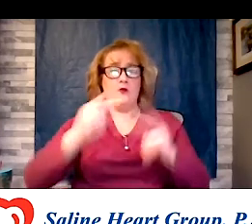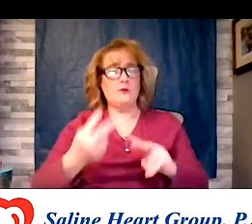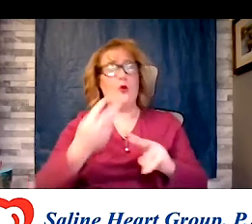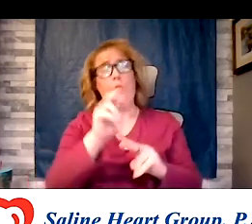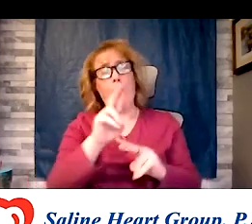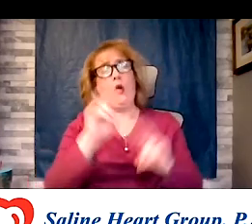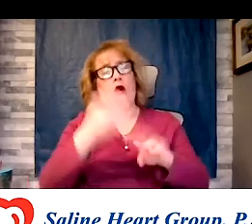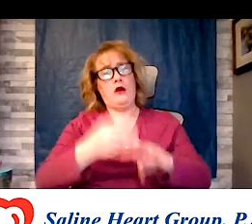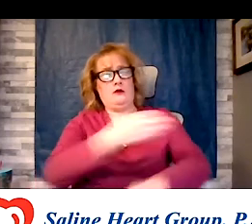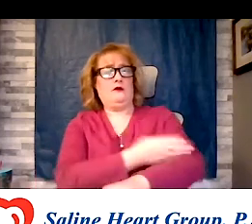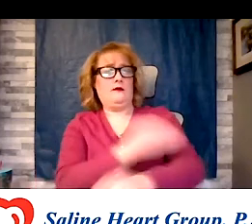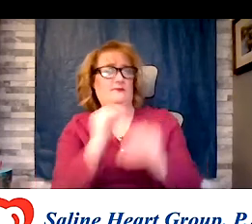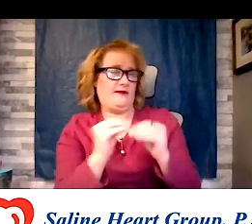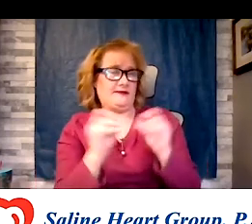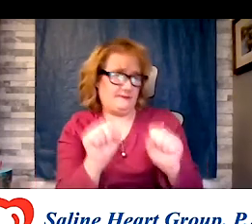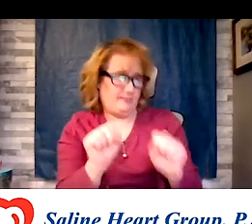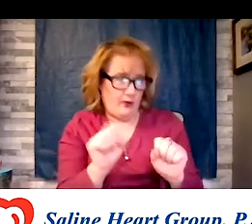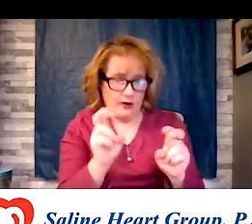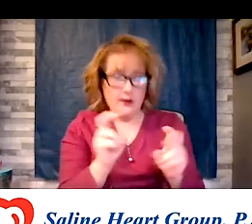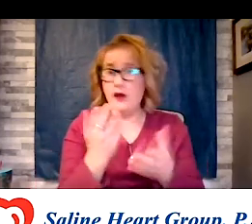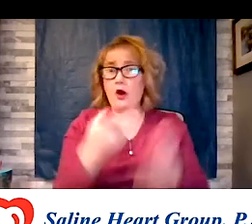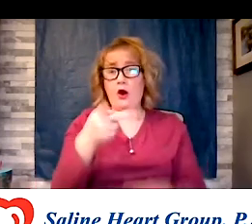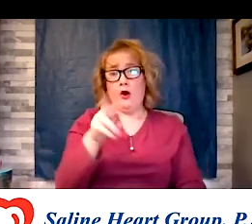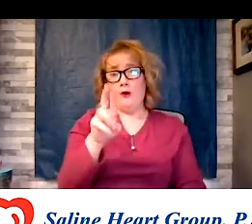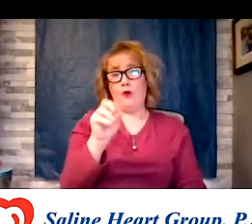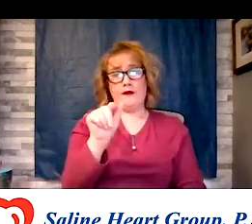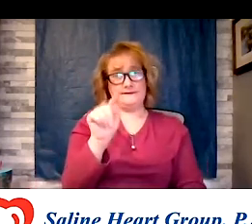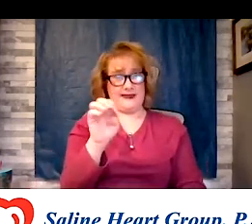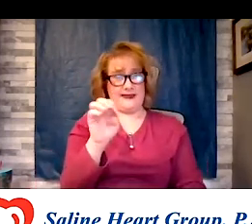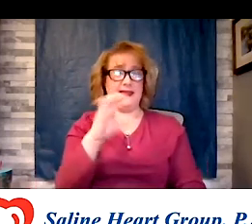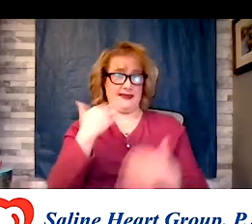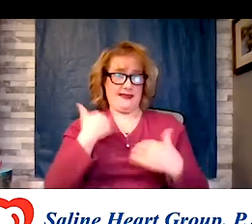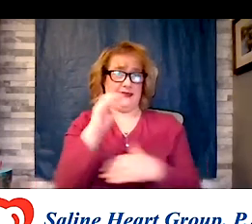prostate cancer is on this list, and why? Because cancer loves